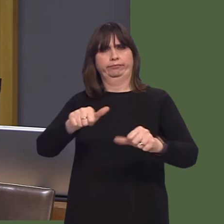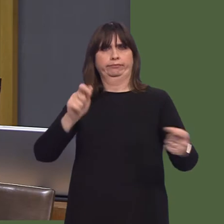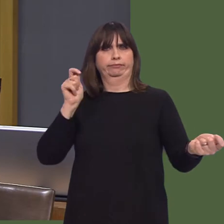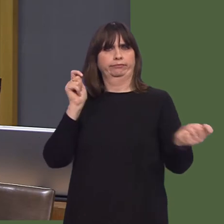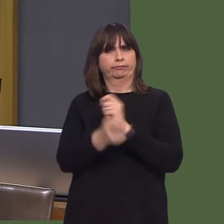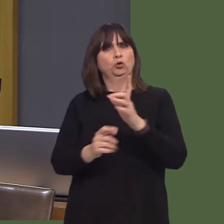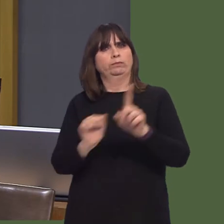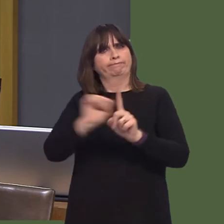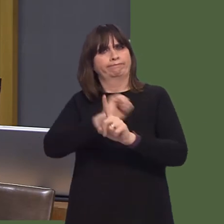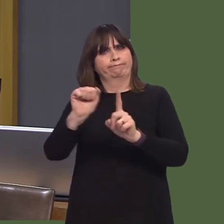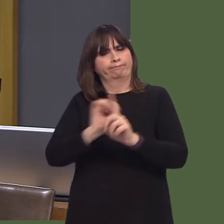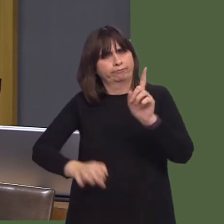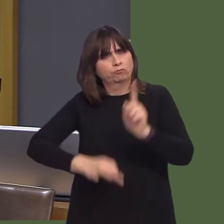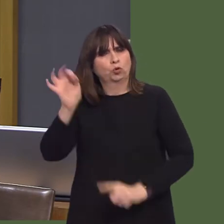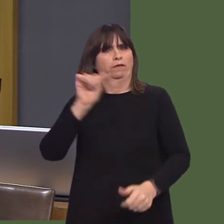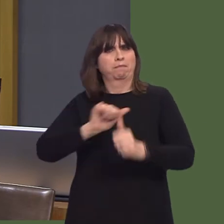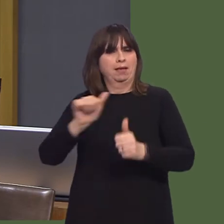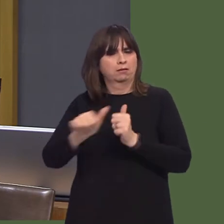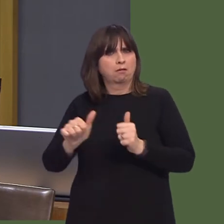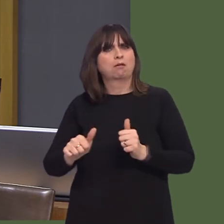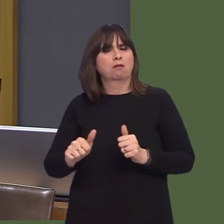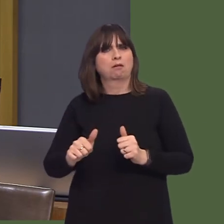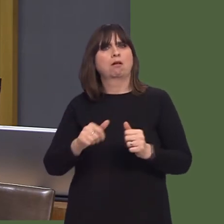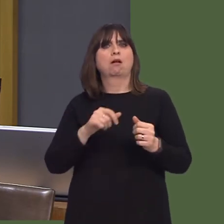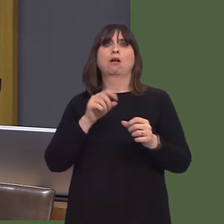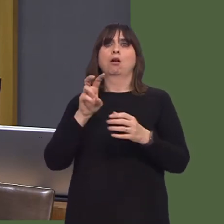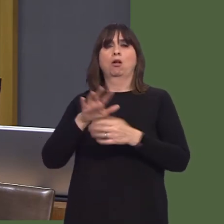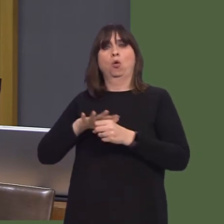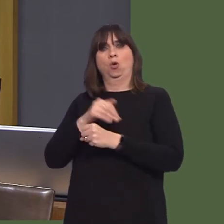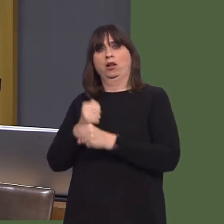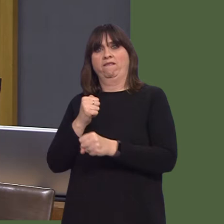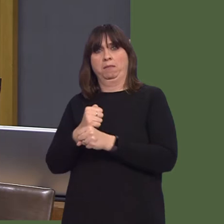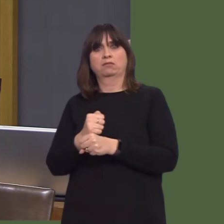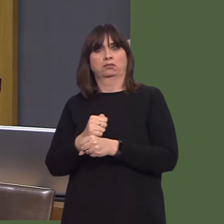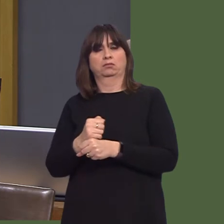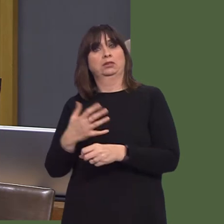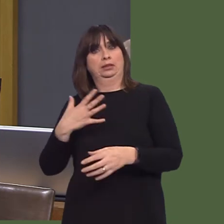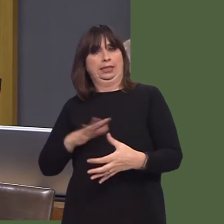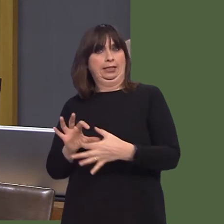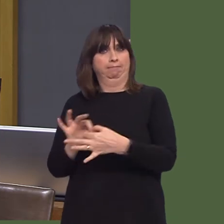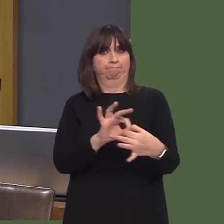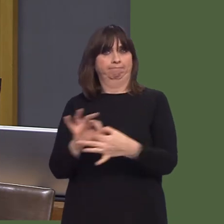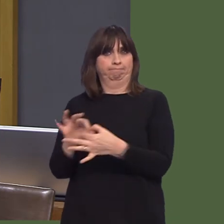there are plans to deal with the issue of begging on the streets there are places people